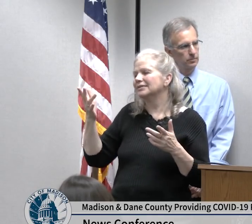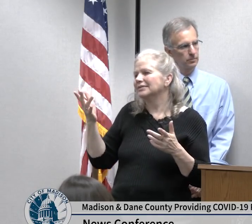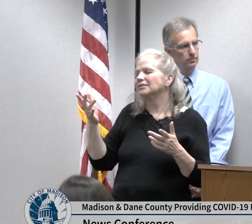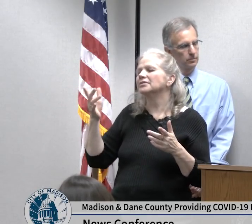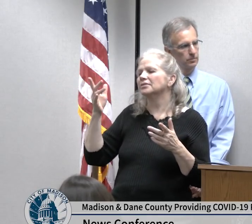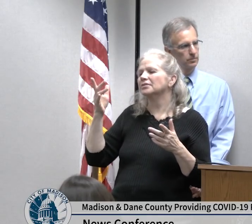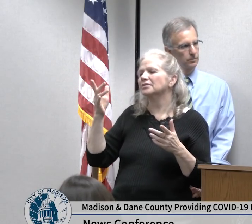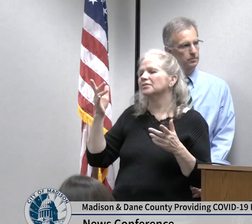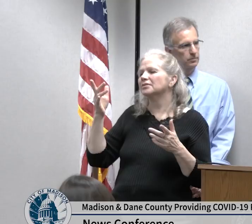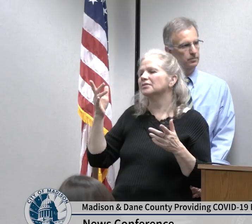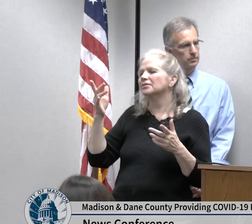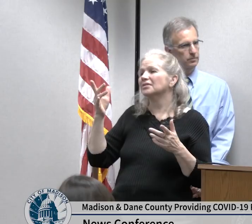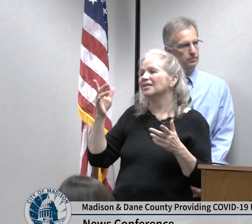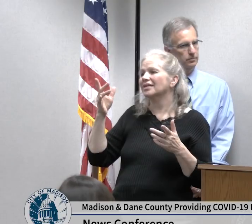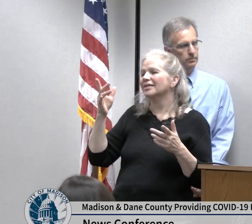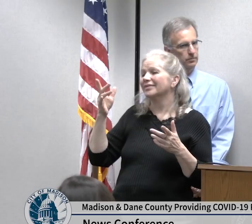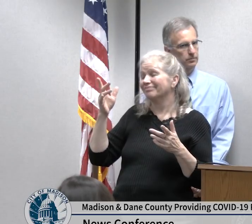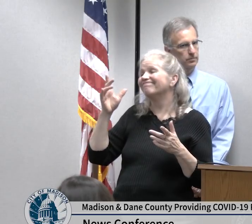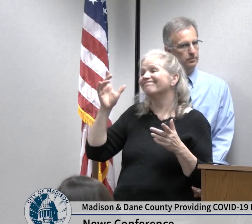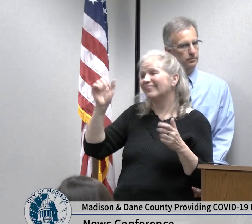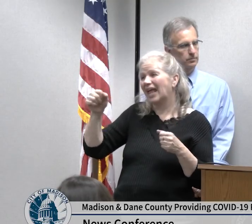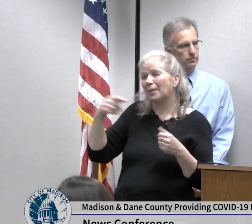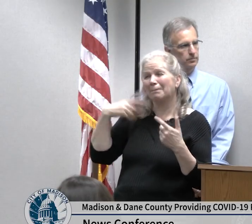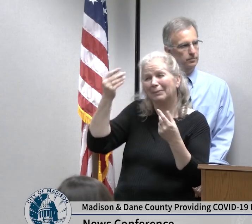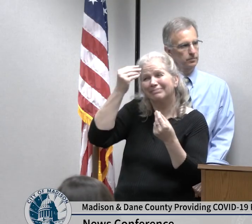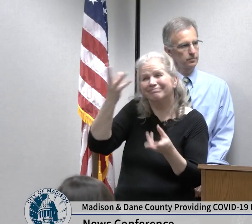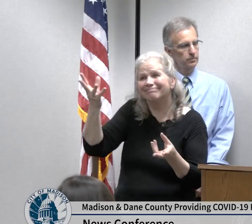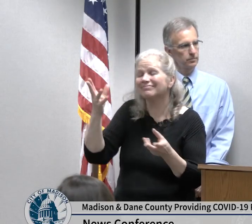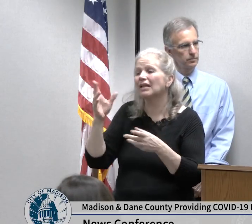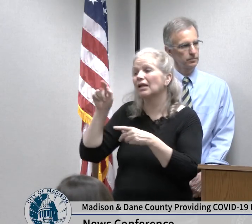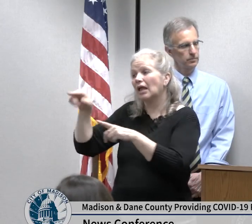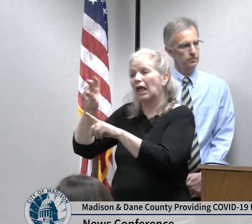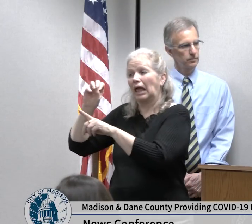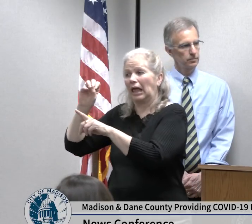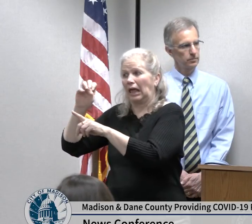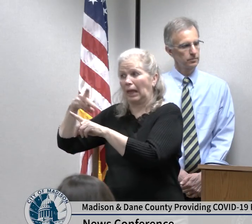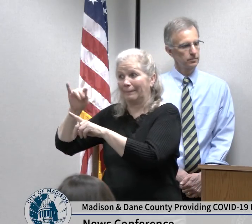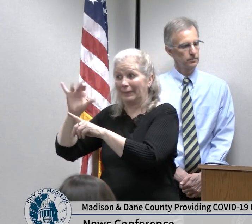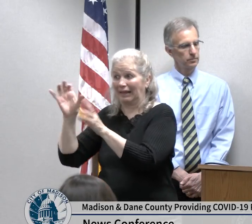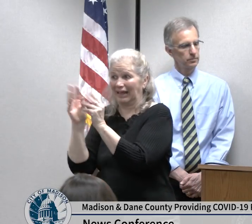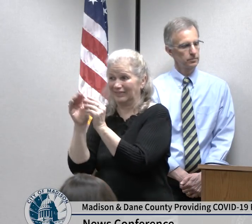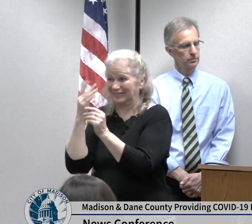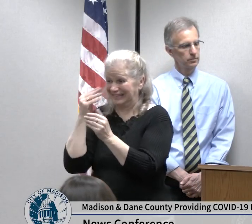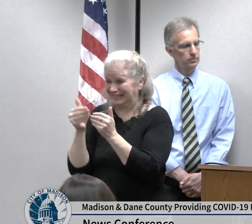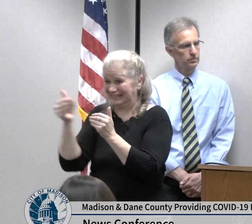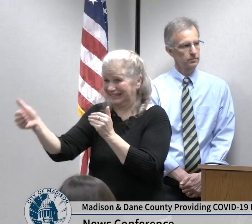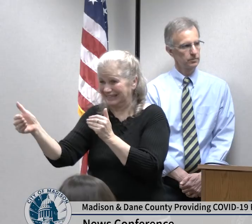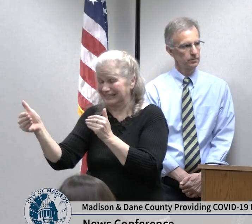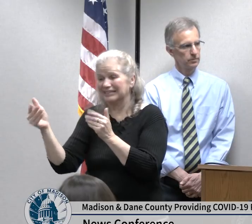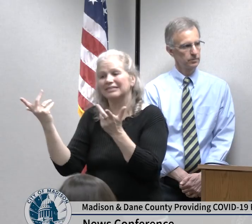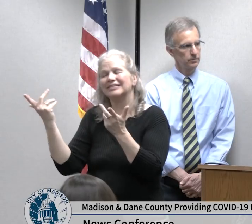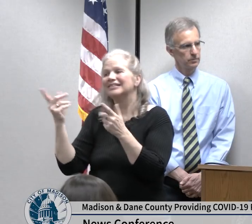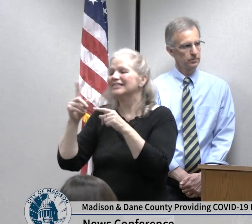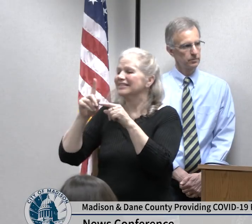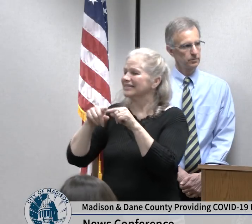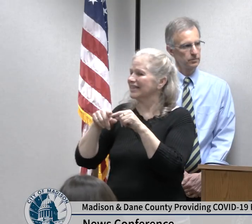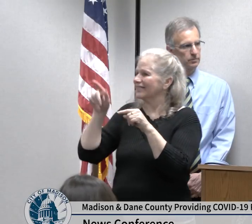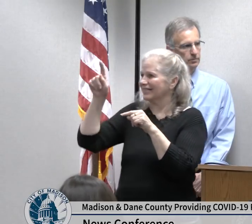that guidance on future gatherings and I am aware that there are you know organizations are taking it upon themselves to start making decisions in